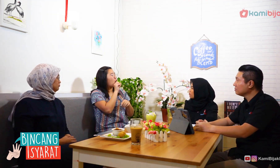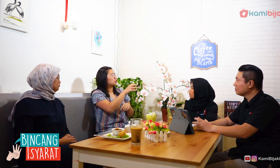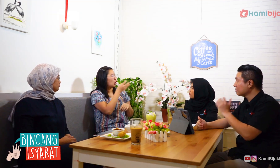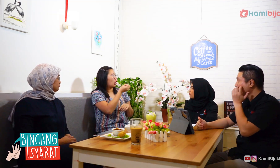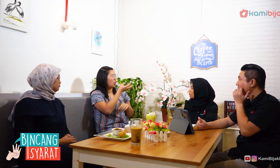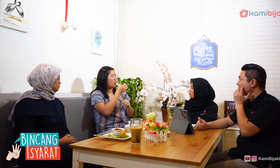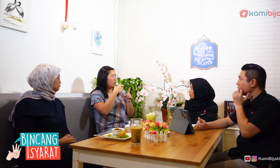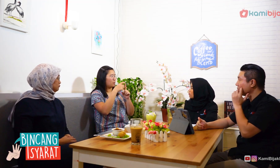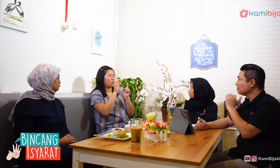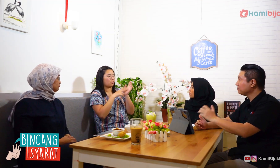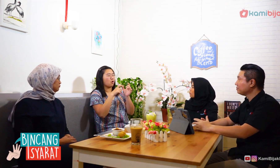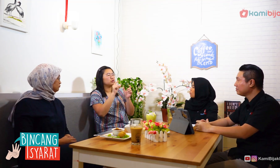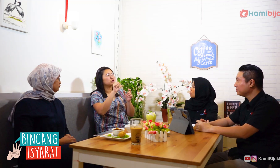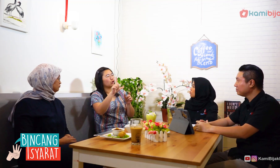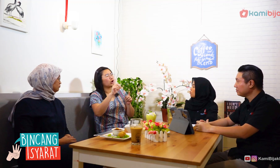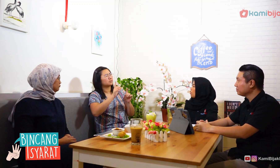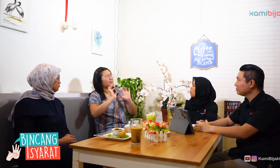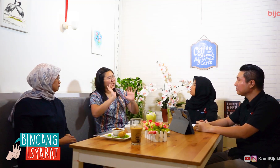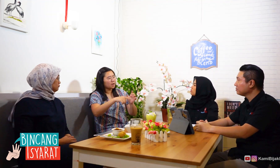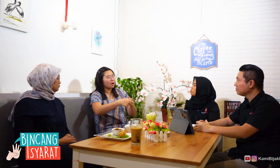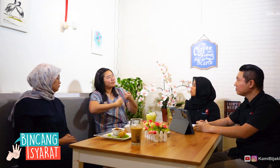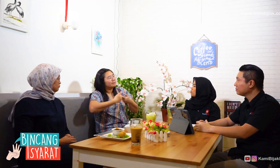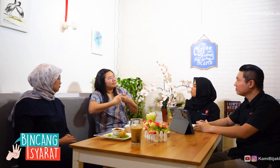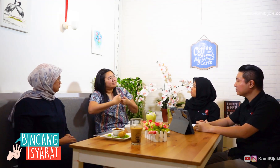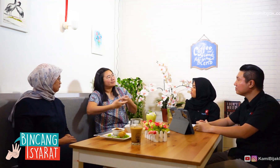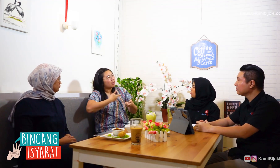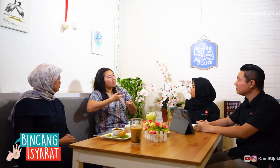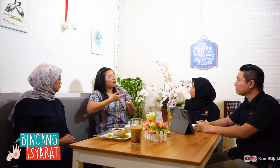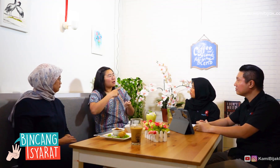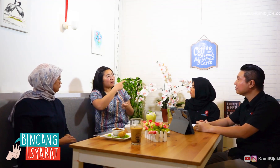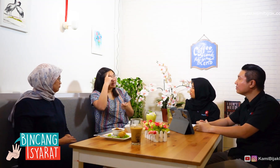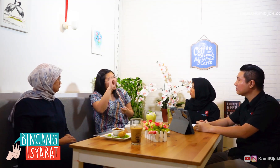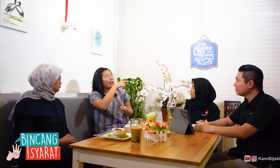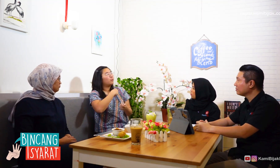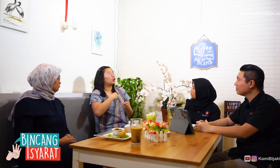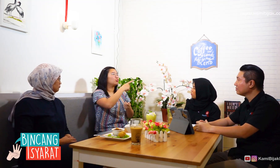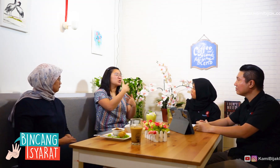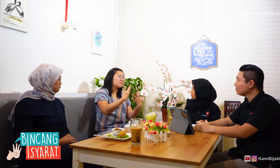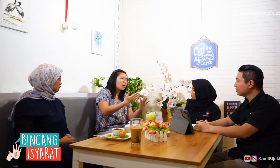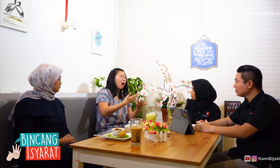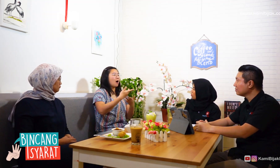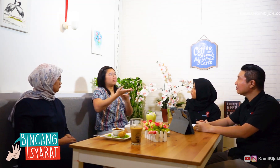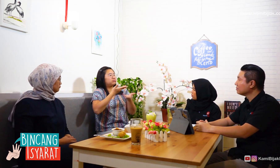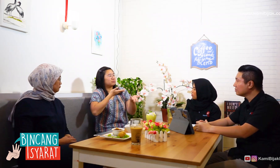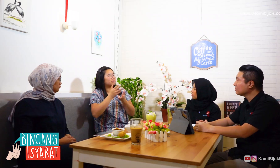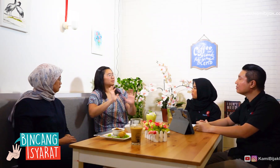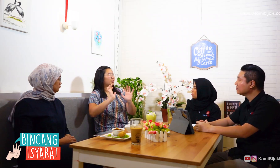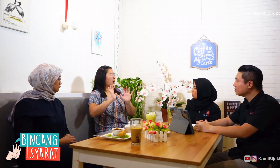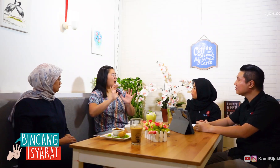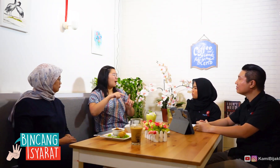sign language consultation. There was a question, how was this idea, ask my opinion.